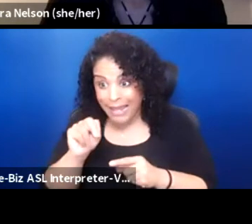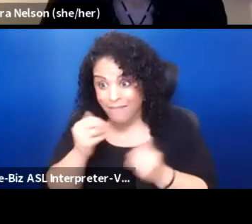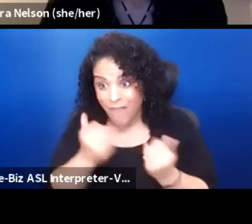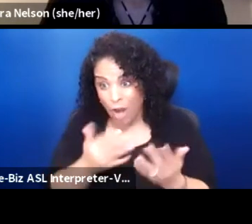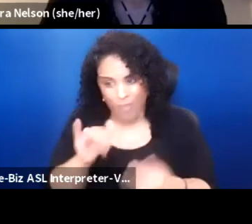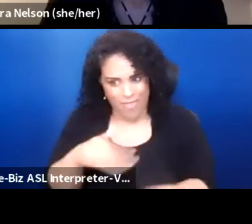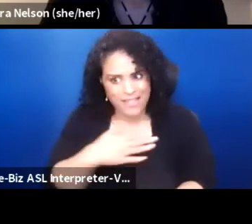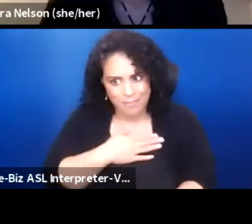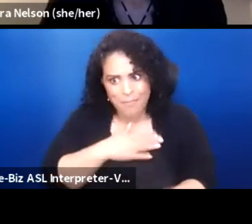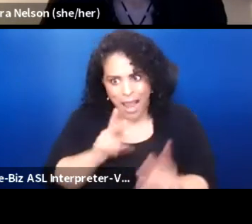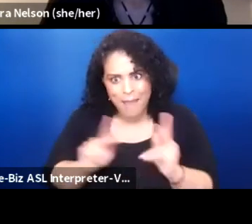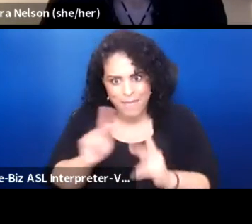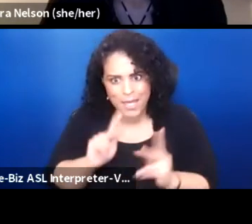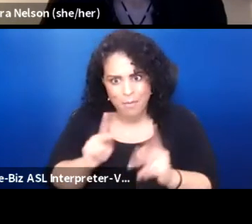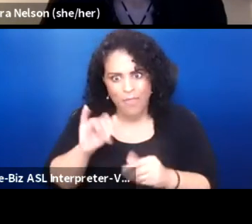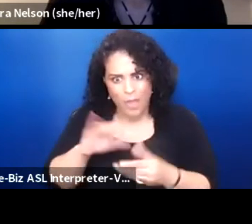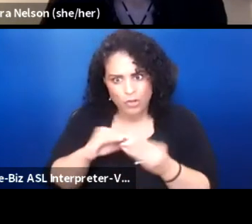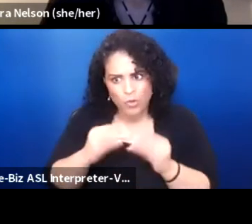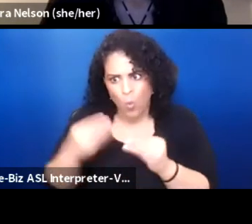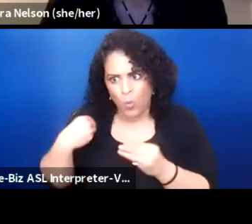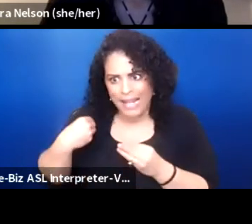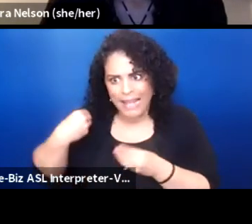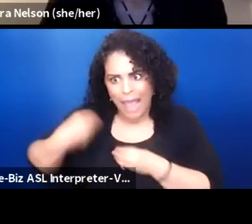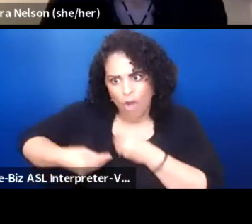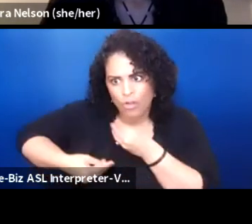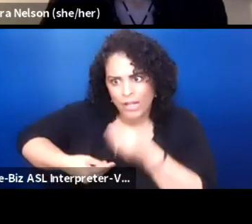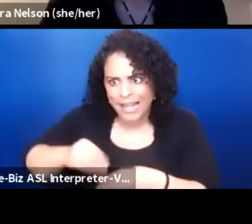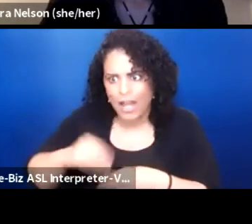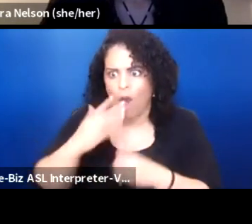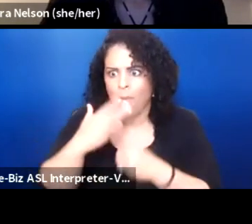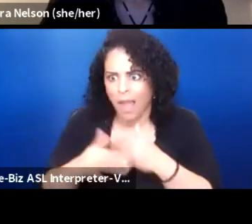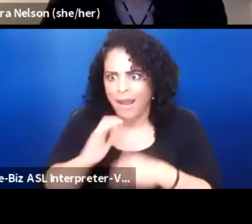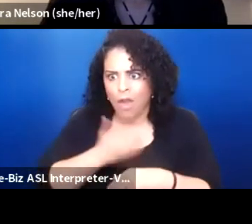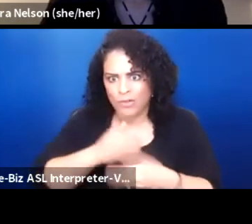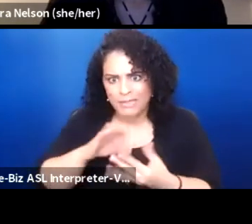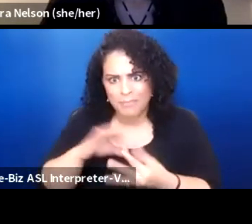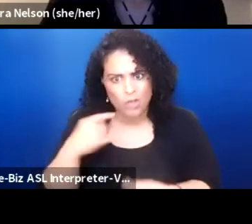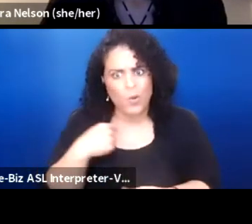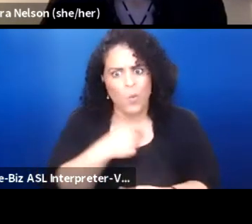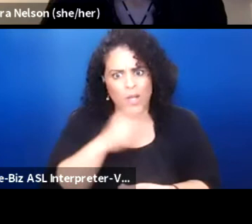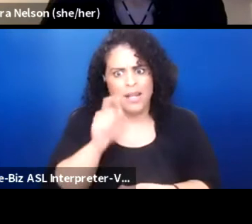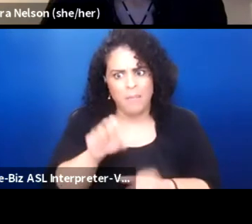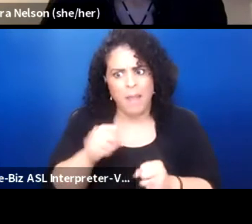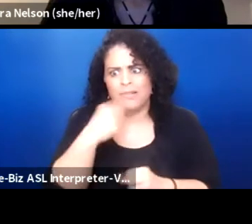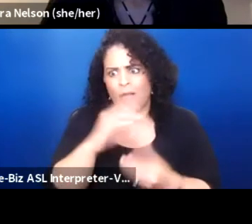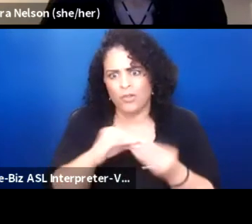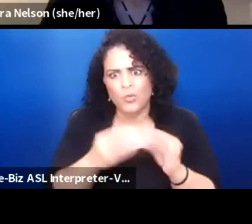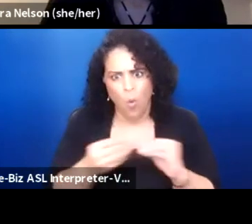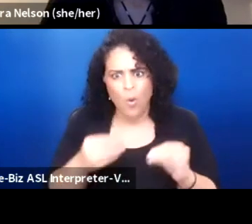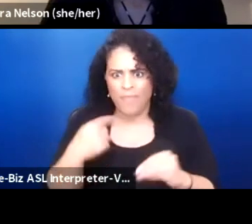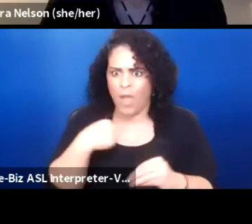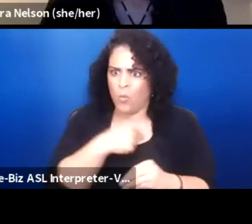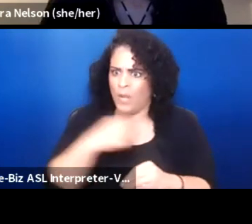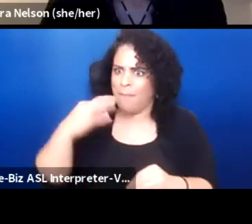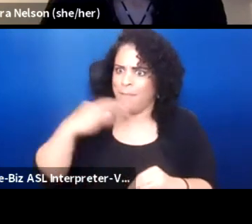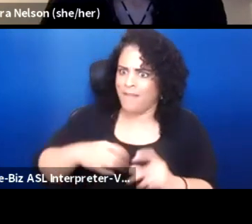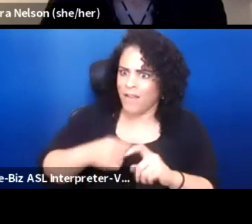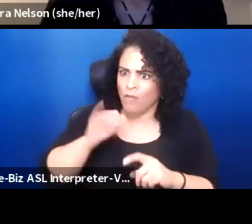because that is a story we carry in our blood in our spirit. And so we need to be able to tell that story in such a way that we benefit from our ancestors